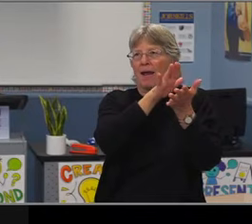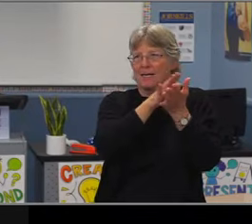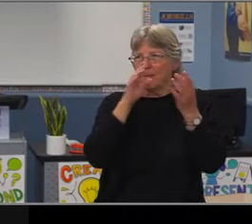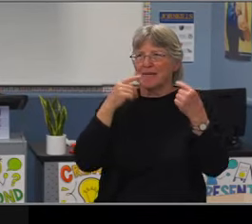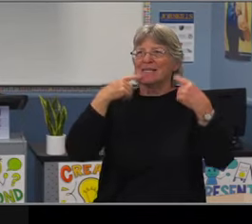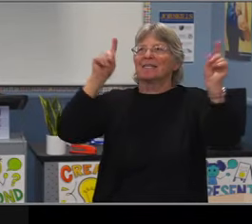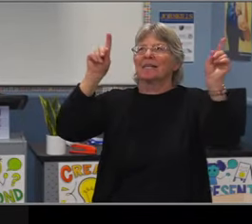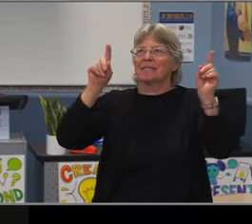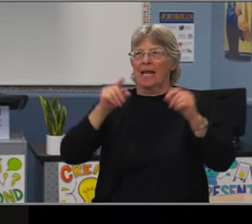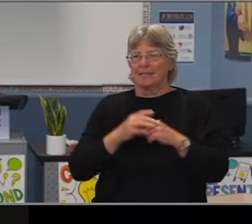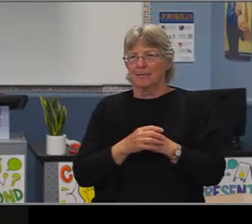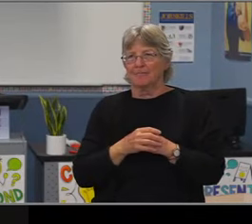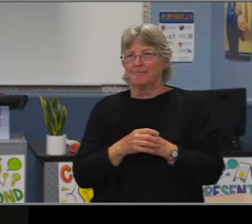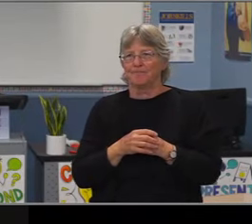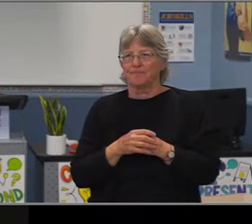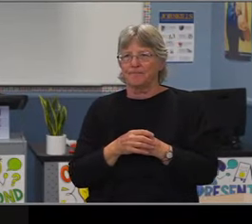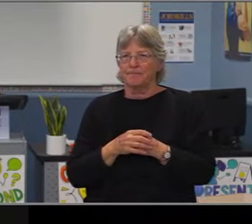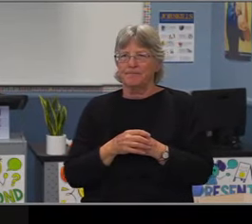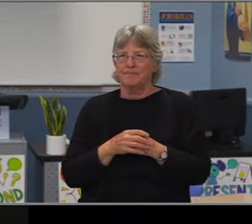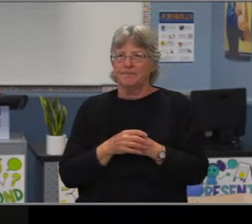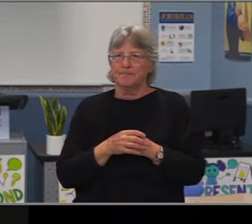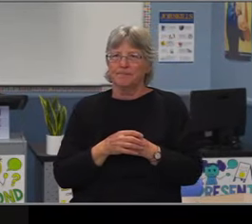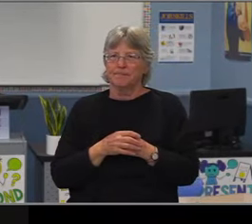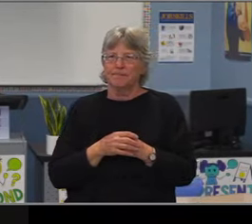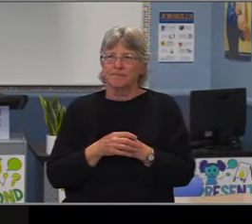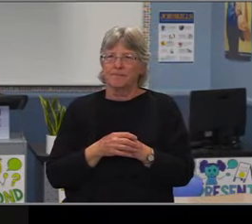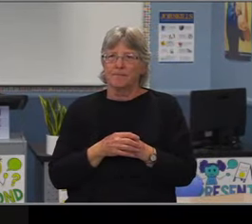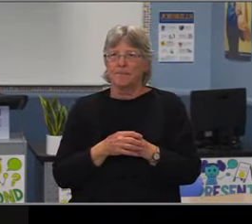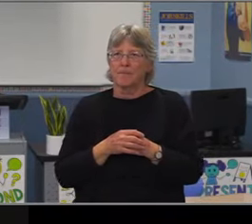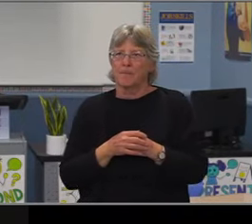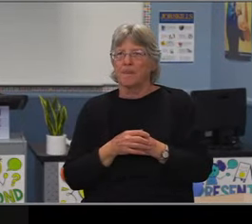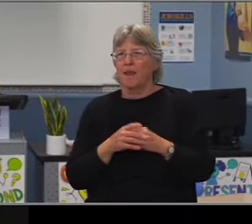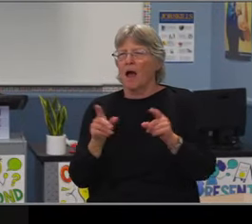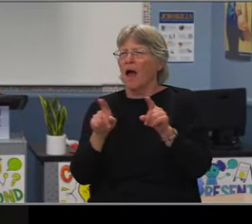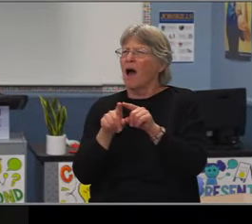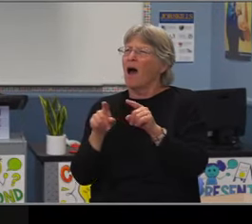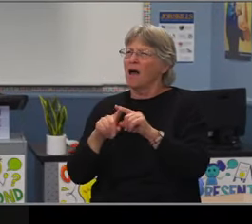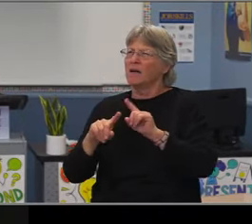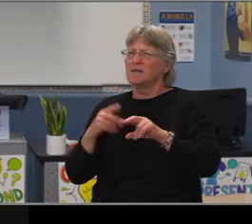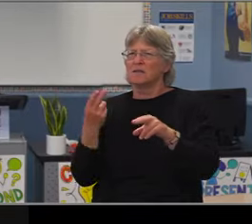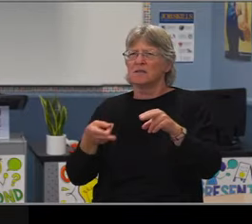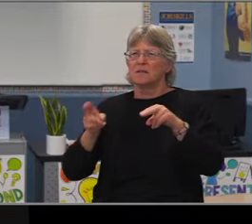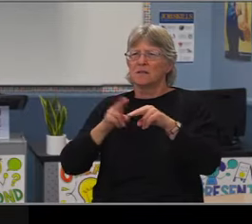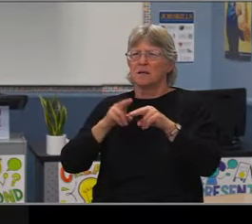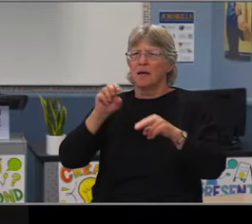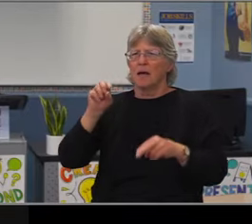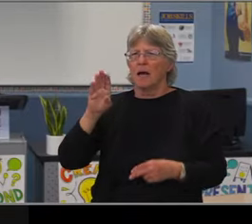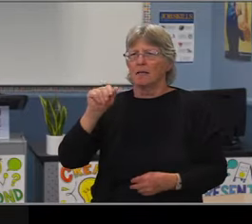or more likely to be a risk of poor attendance, then it's a sort of a compounding impact on success.